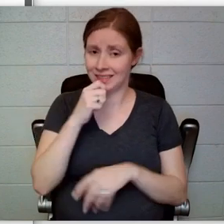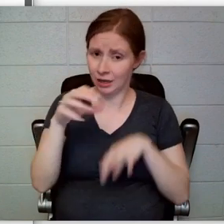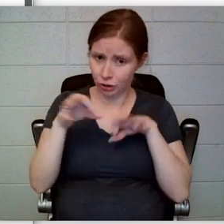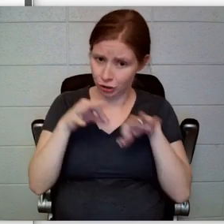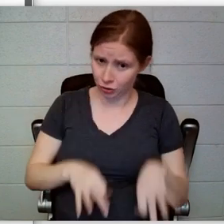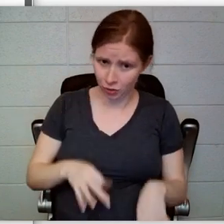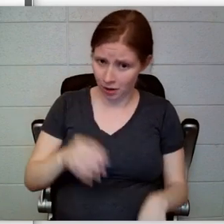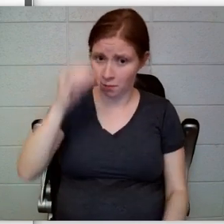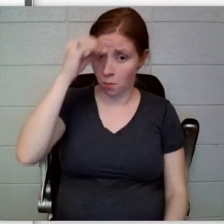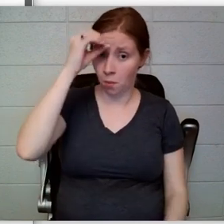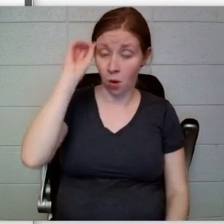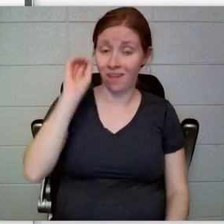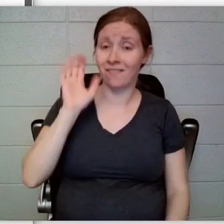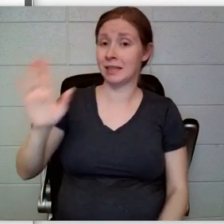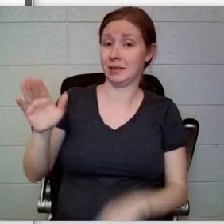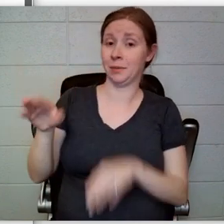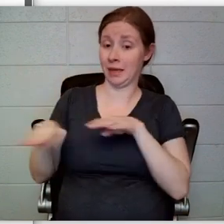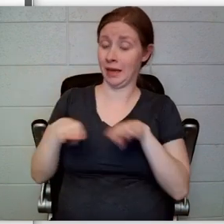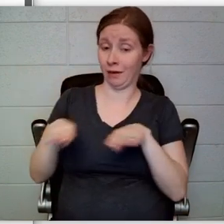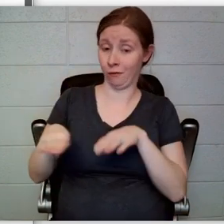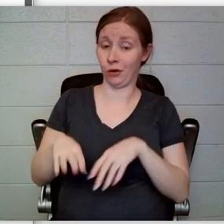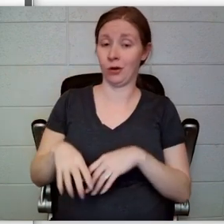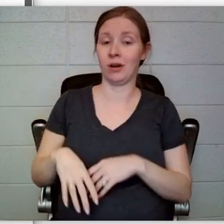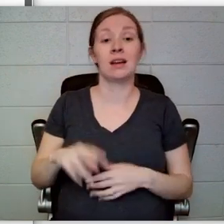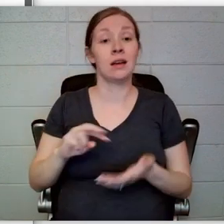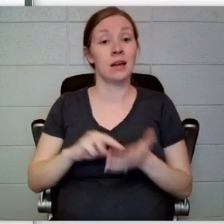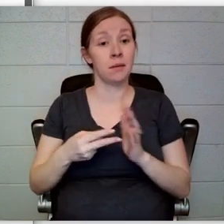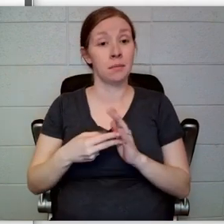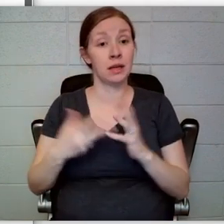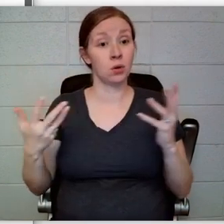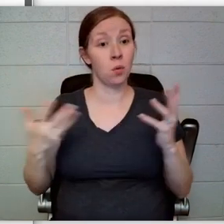children. It means “reluctant to associate with others,”